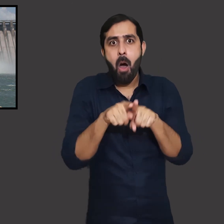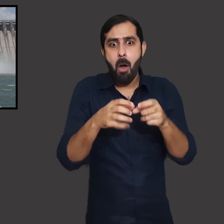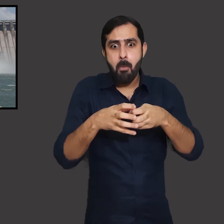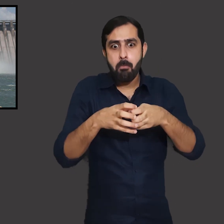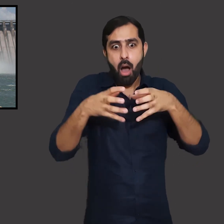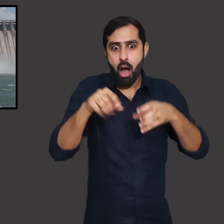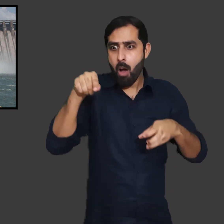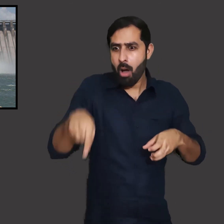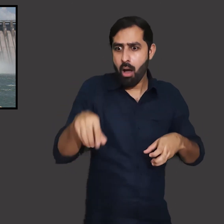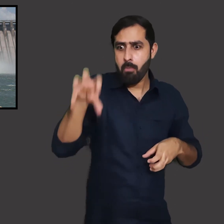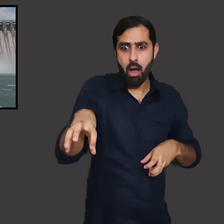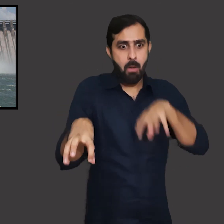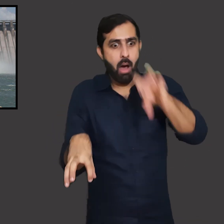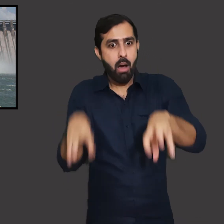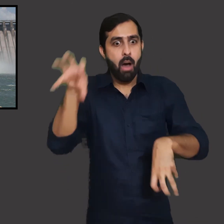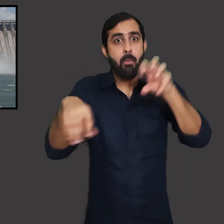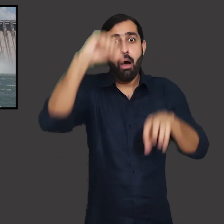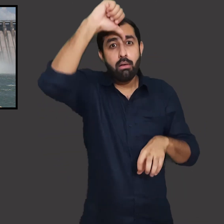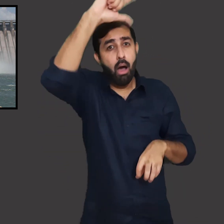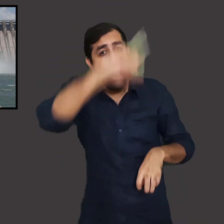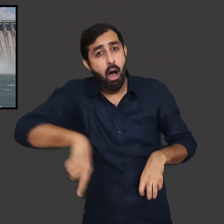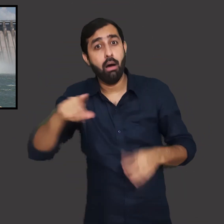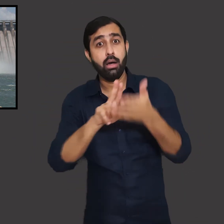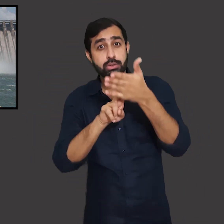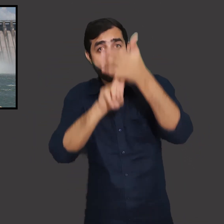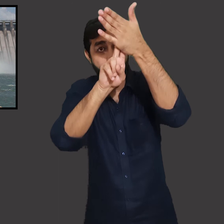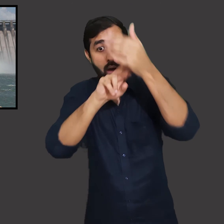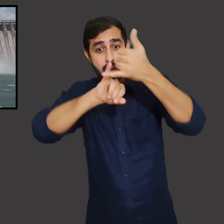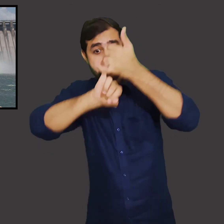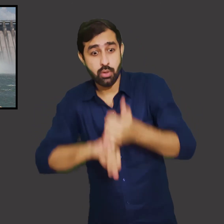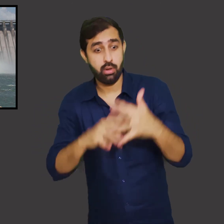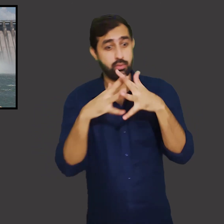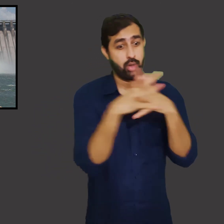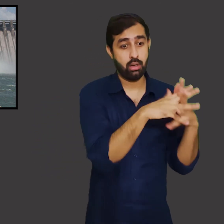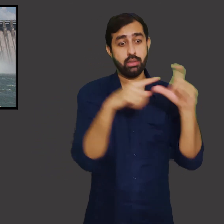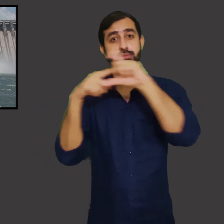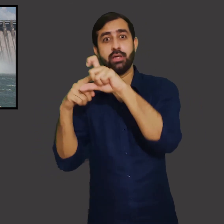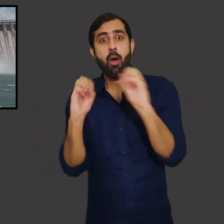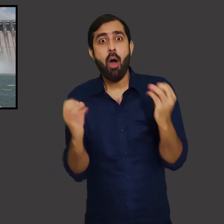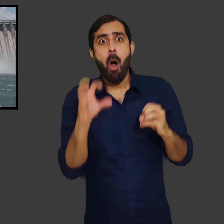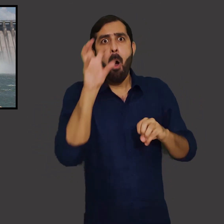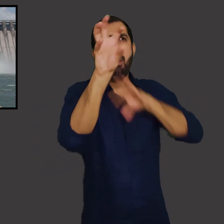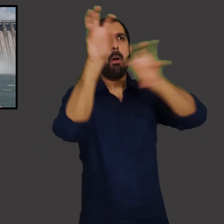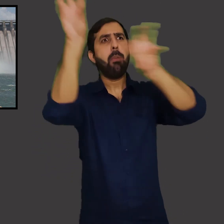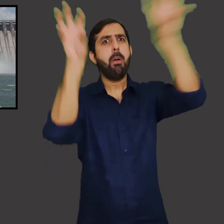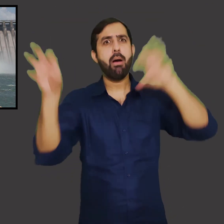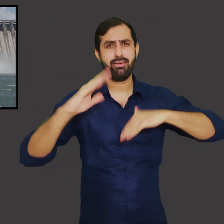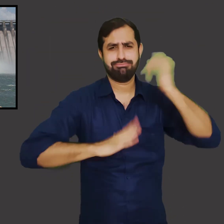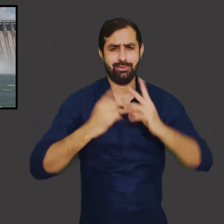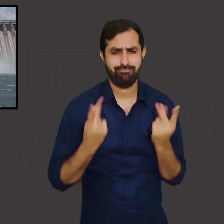in a country. In India, from north to south, east to west, the entire country has seen